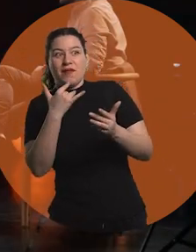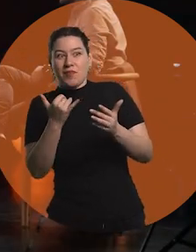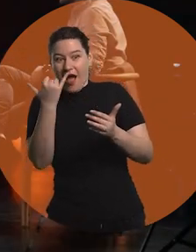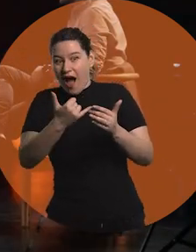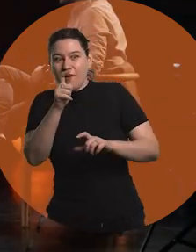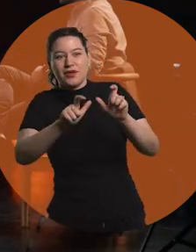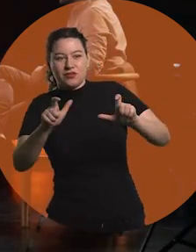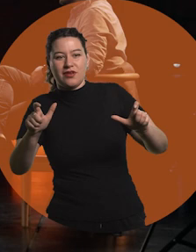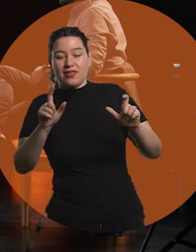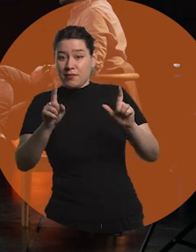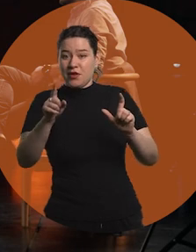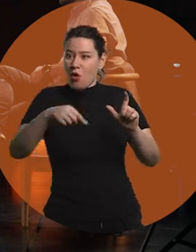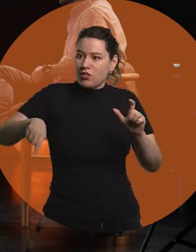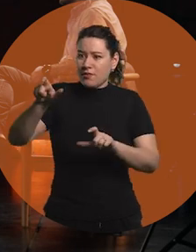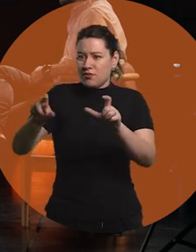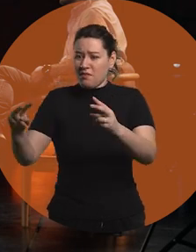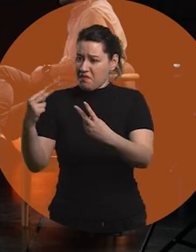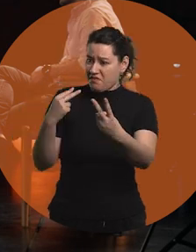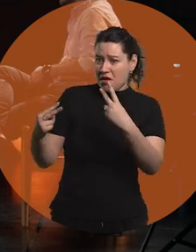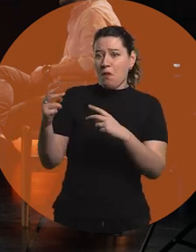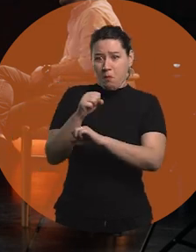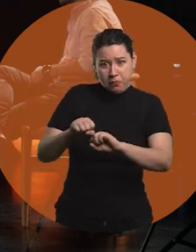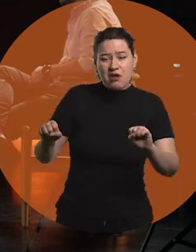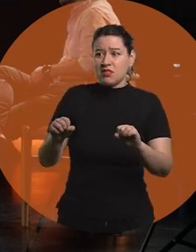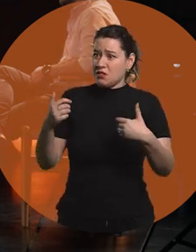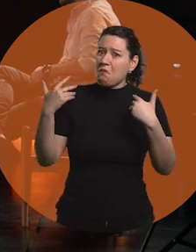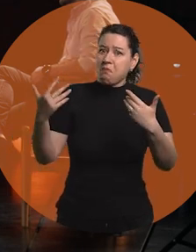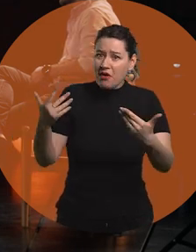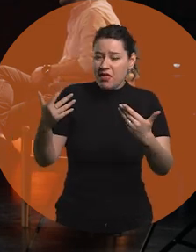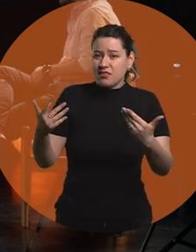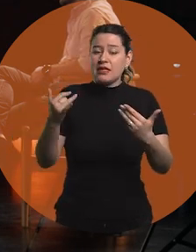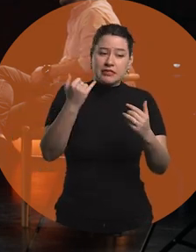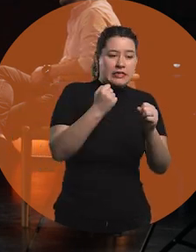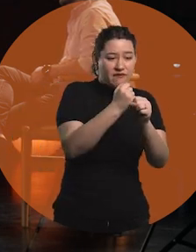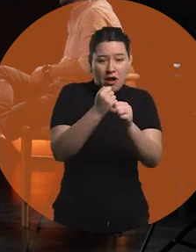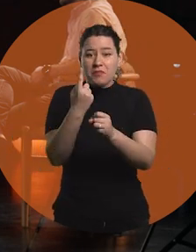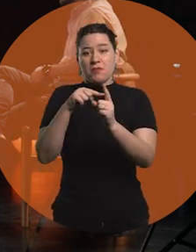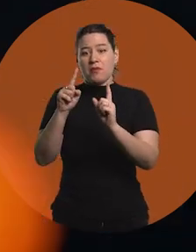other people to see that this can be done, that these are viable things, that it is an alternative like any other.